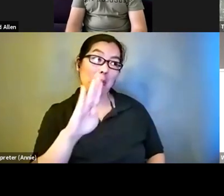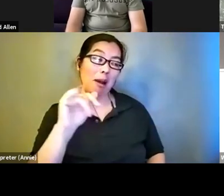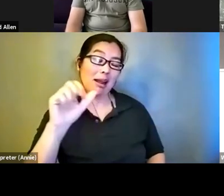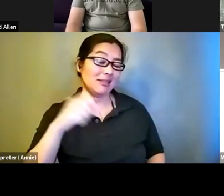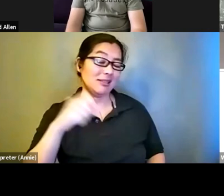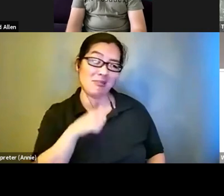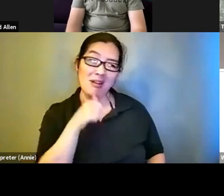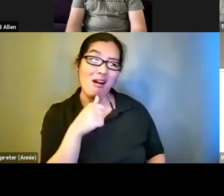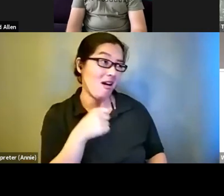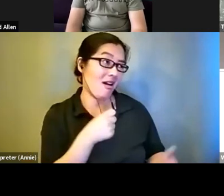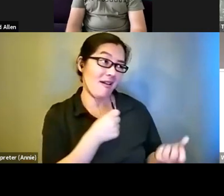audio description.